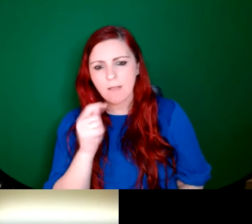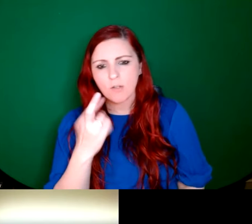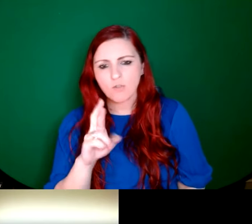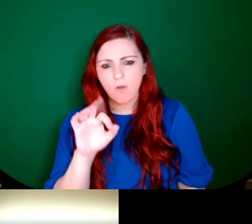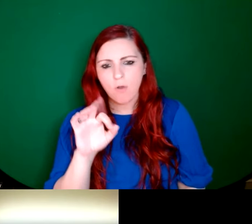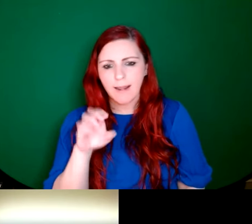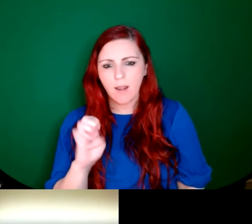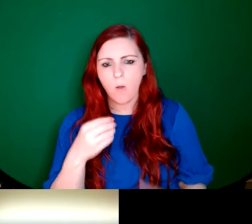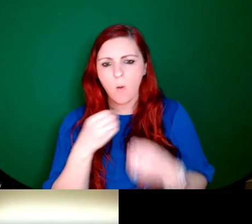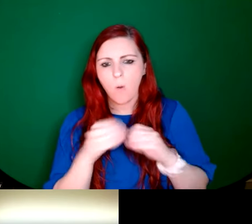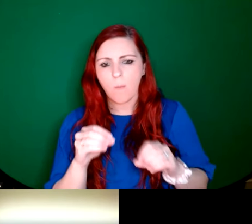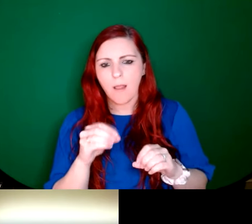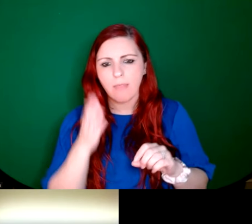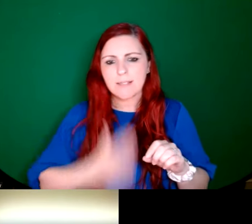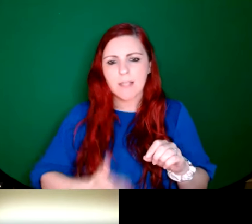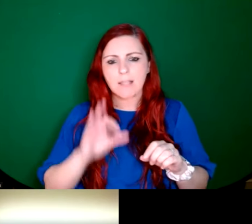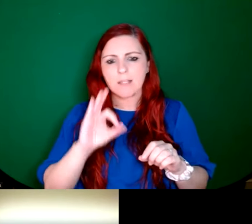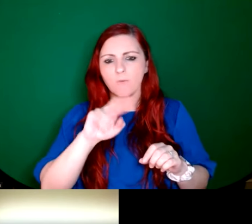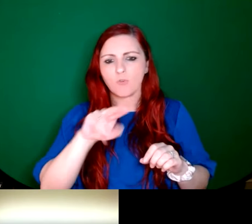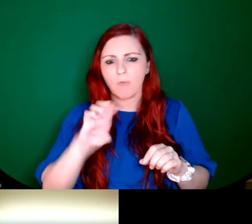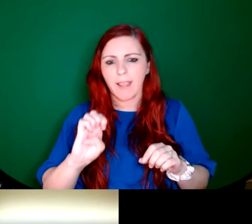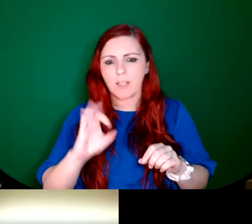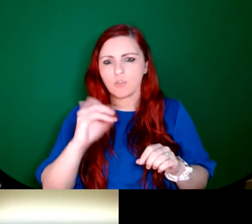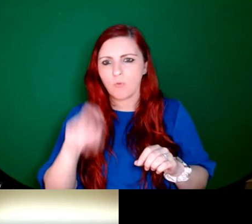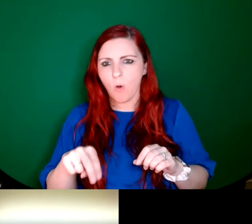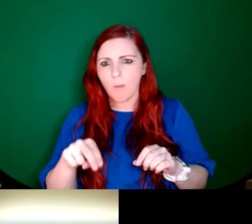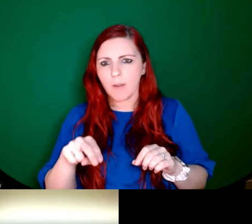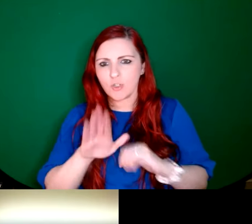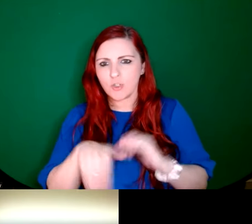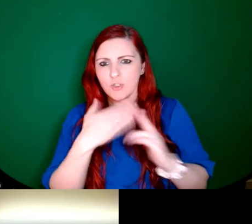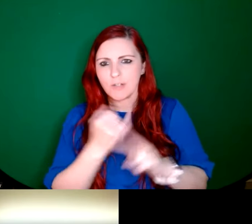on the side of Grangegorman Church in Dublin, for anyone who's interested. Out